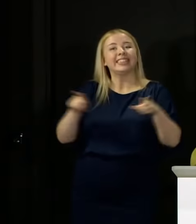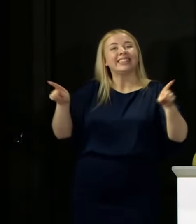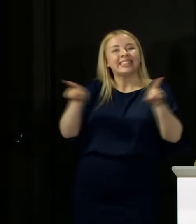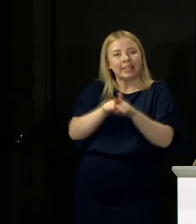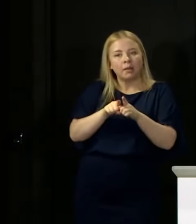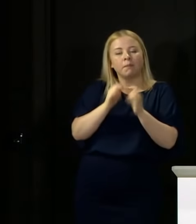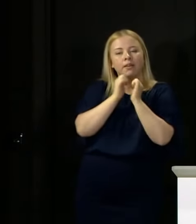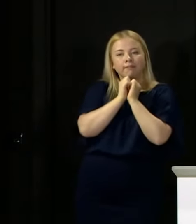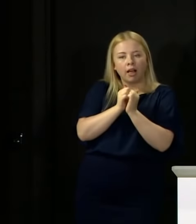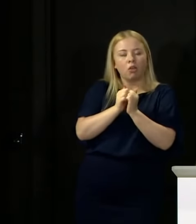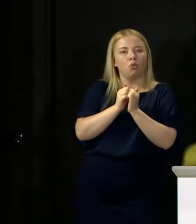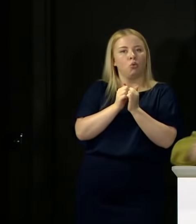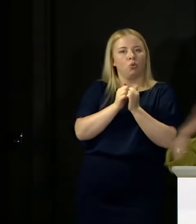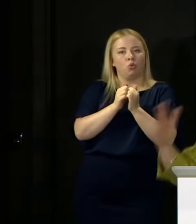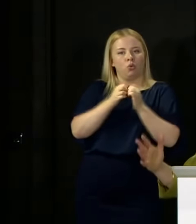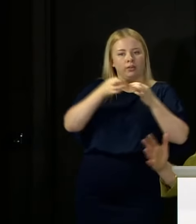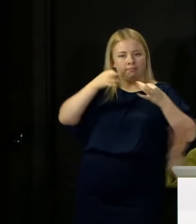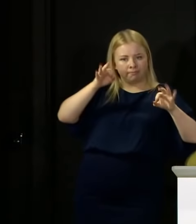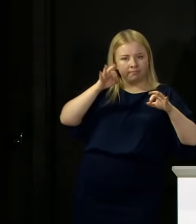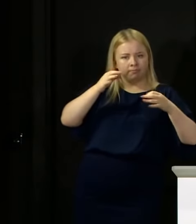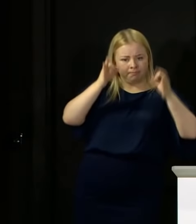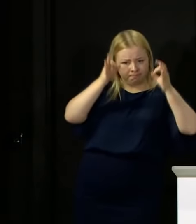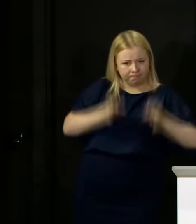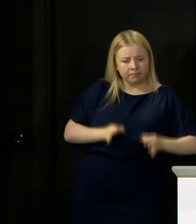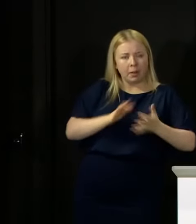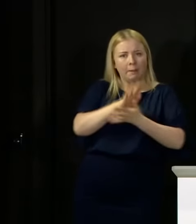that means that they are not so out of sync with previous years that people are going